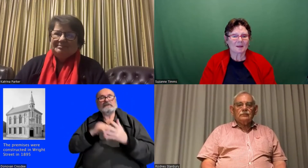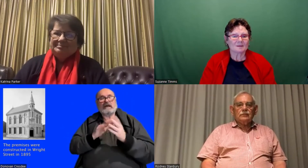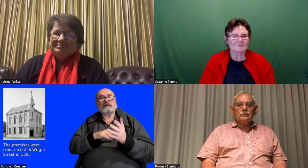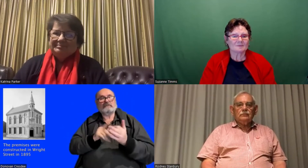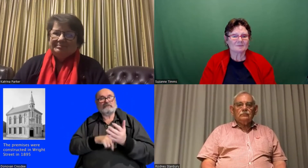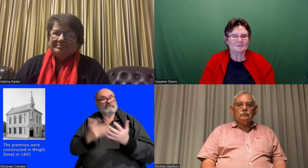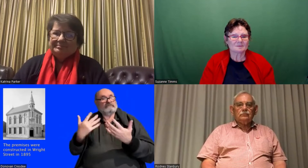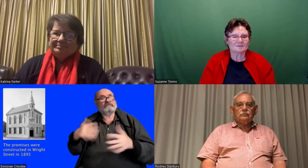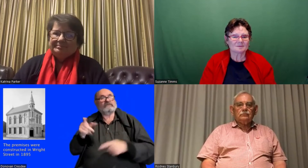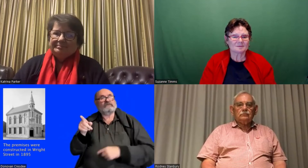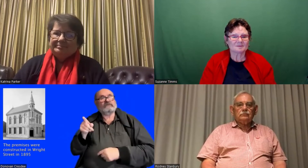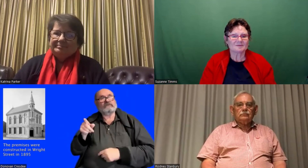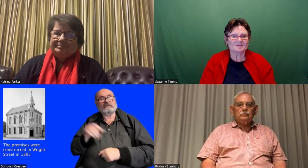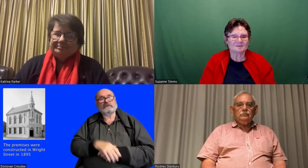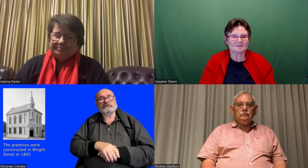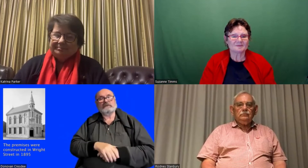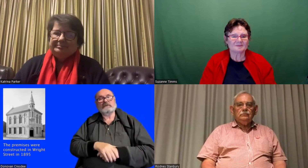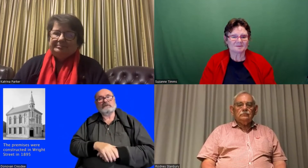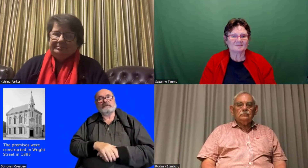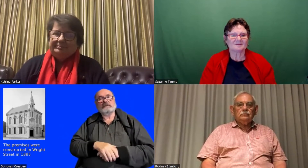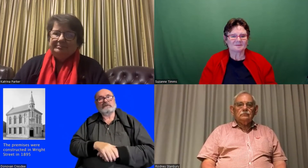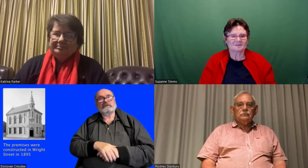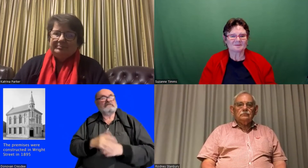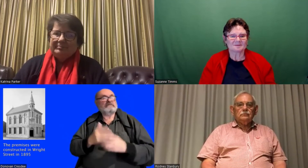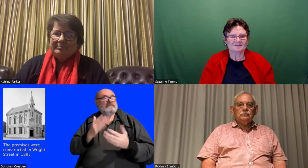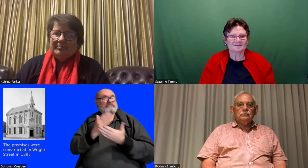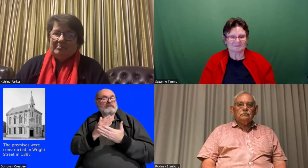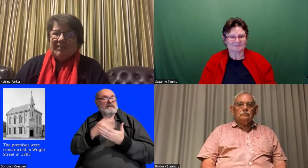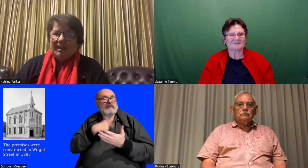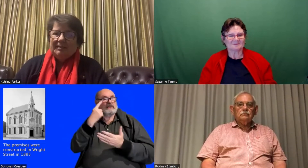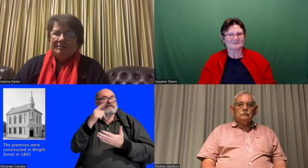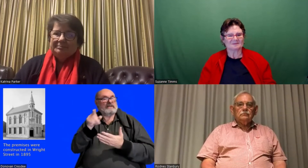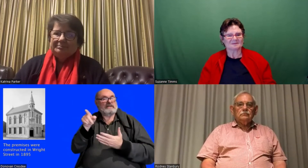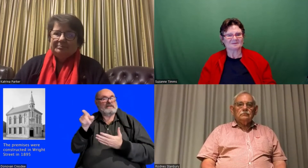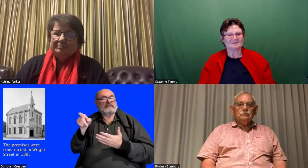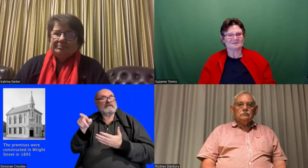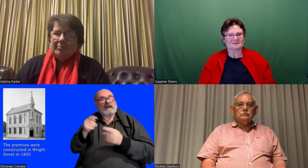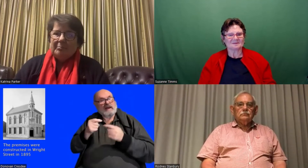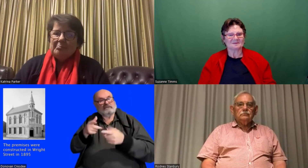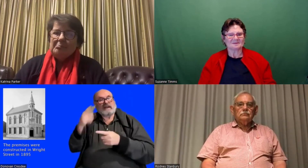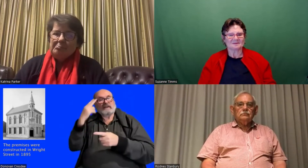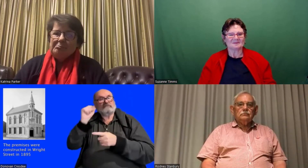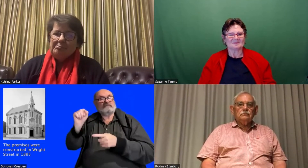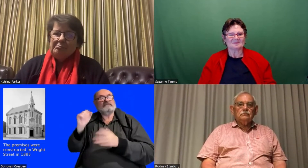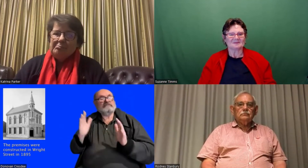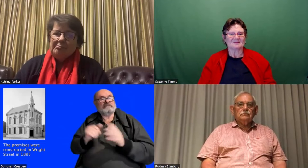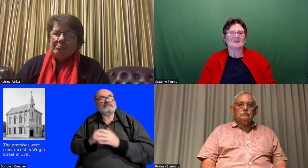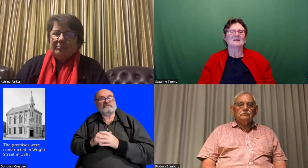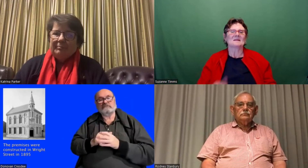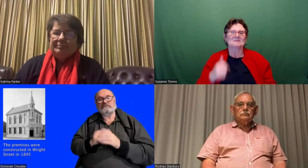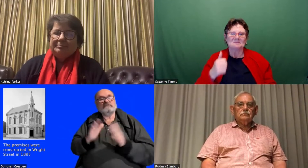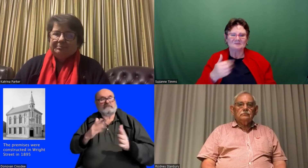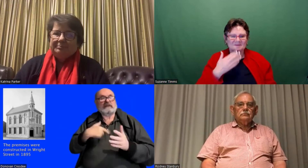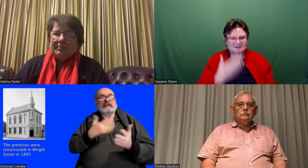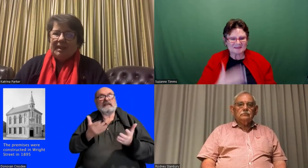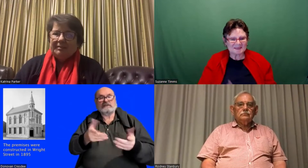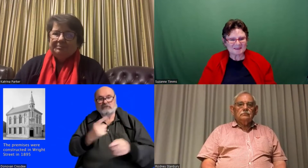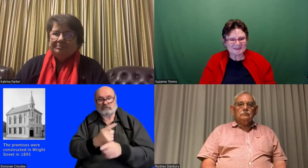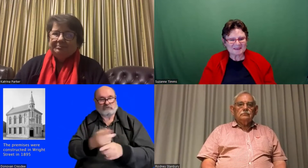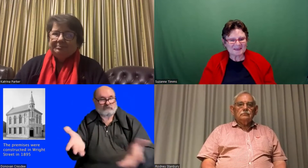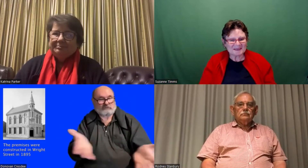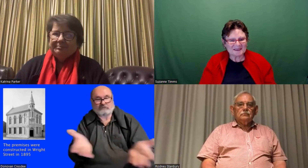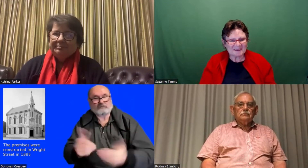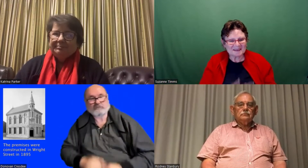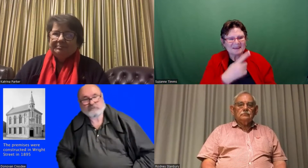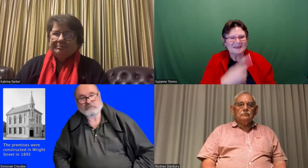So, Samuel was very impressive really I think that we have the sign name for Adelaide after Samuel.